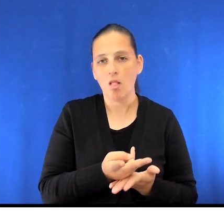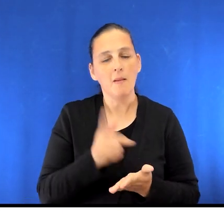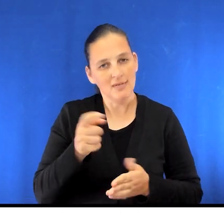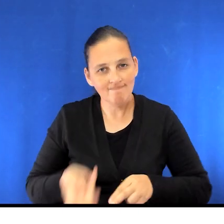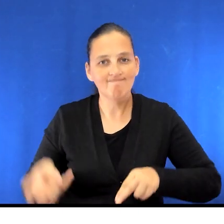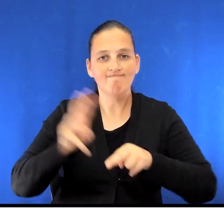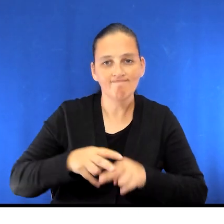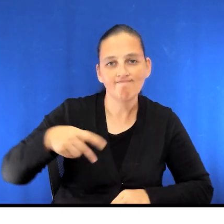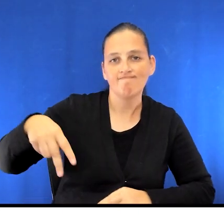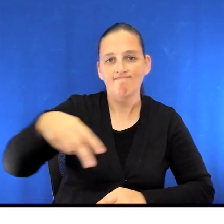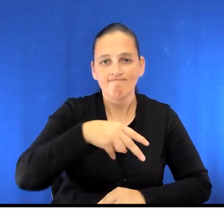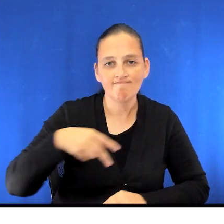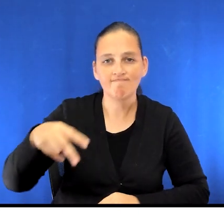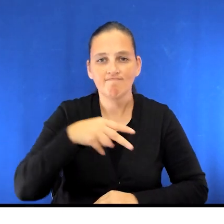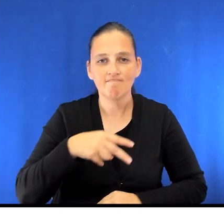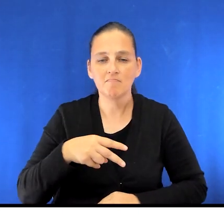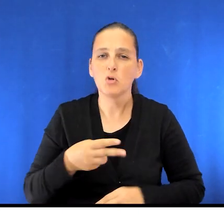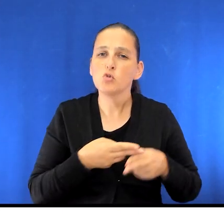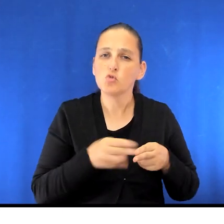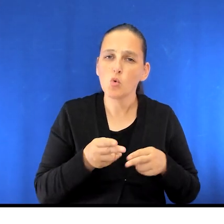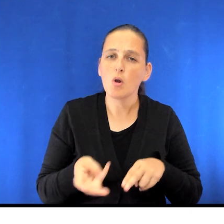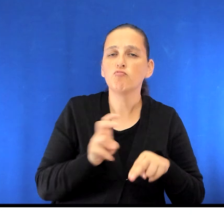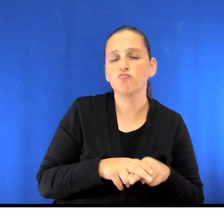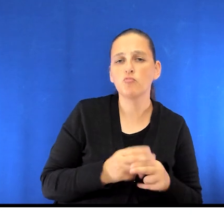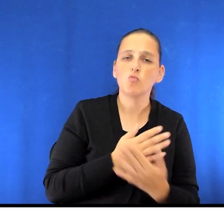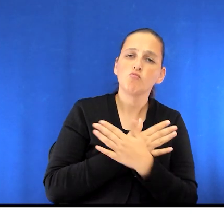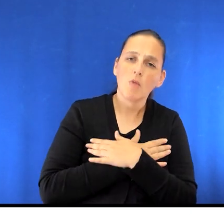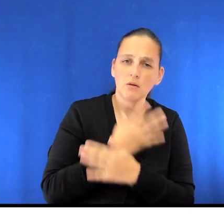during the day, allowing for short periods of rest and naps when you're tired.